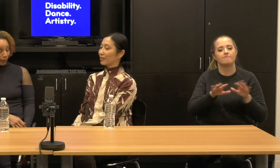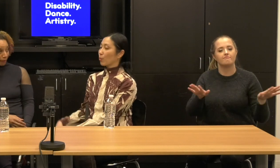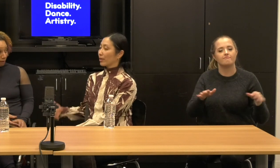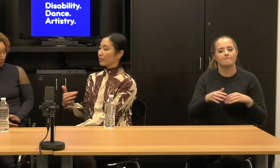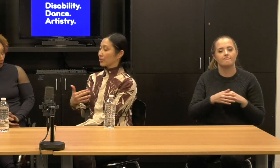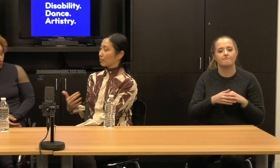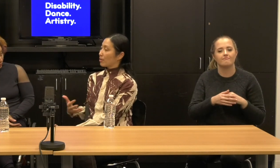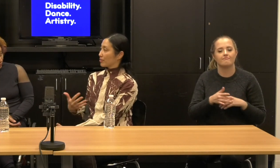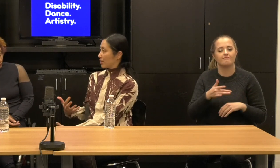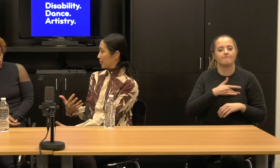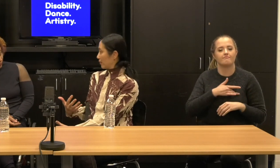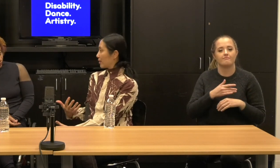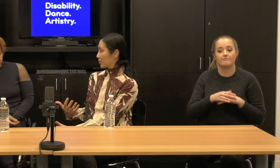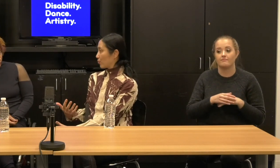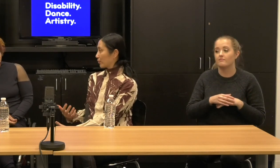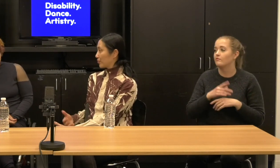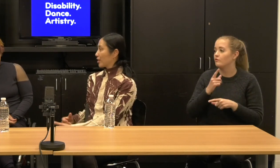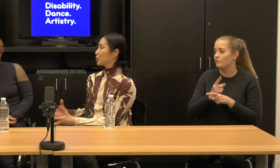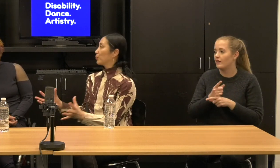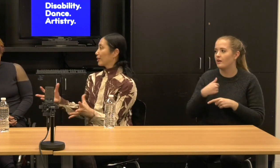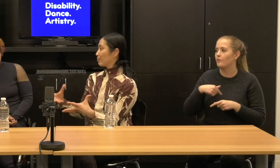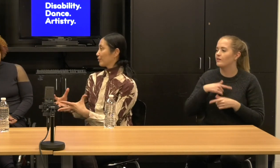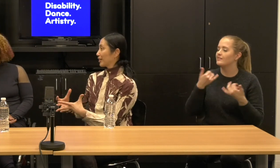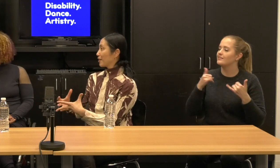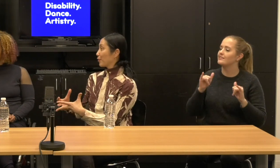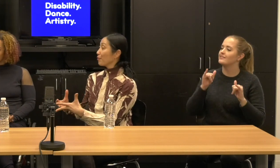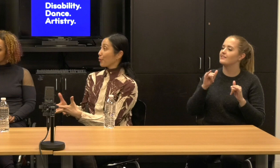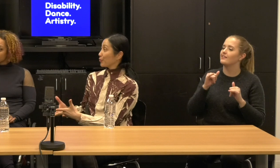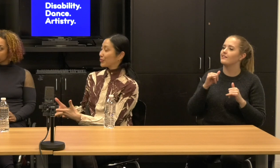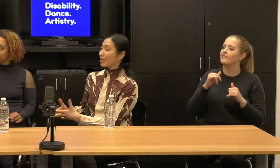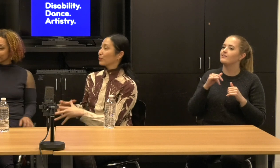And I think we are still processing that as an organization will come together on Thursday.